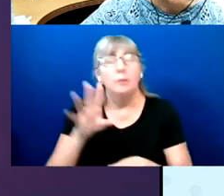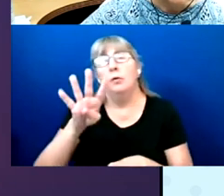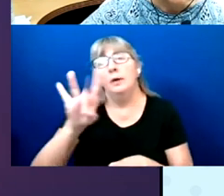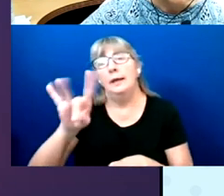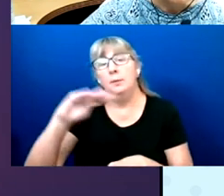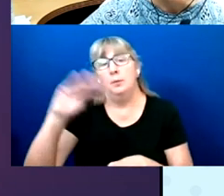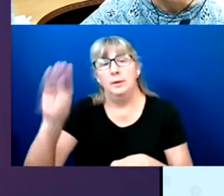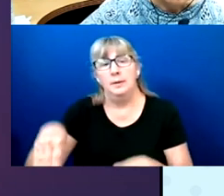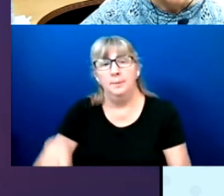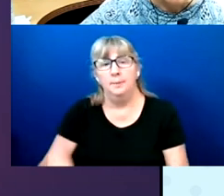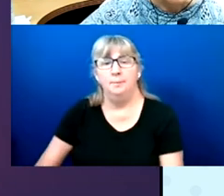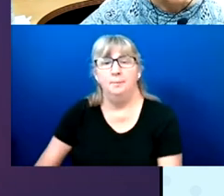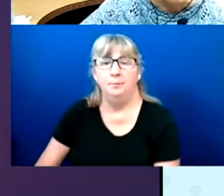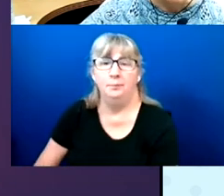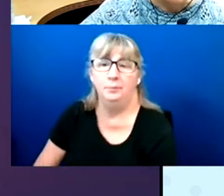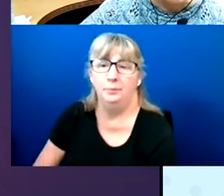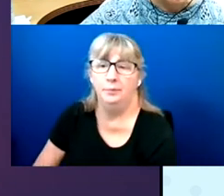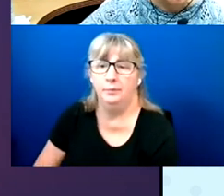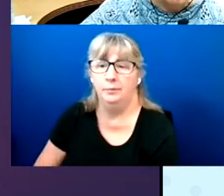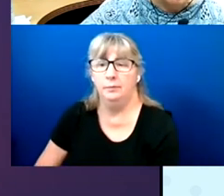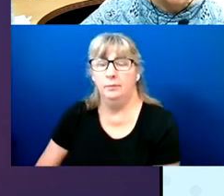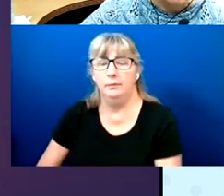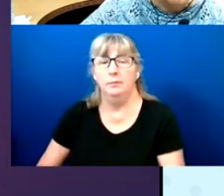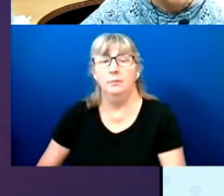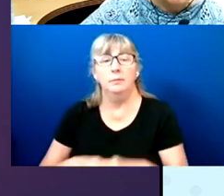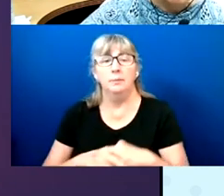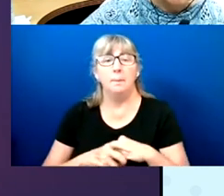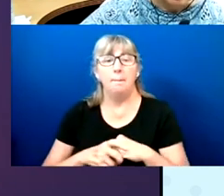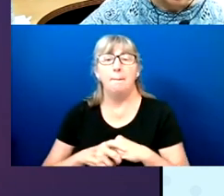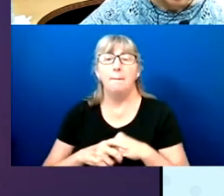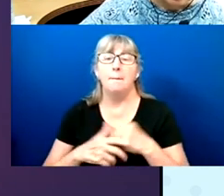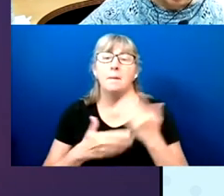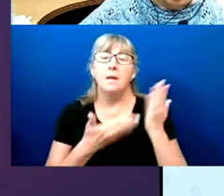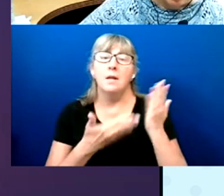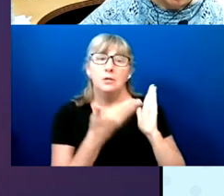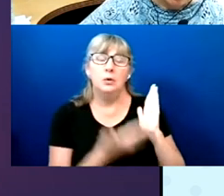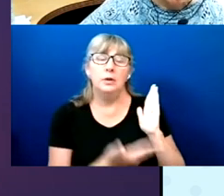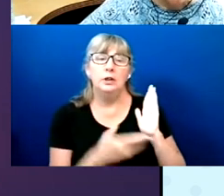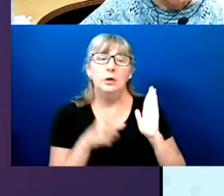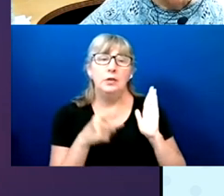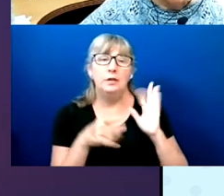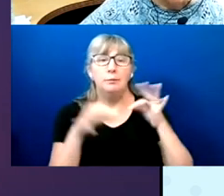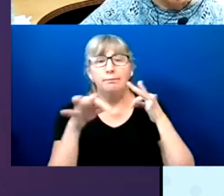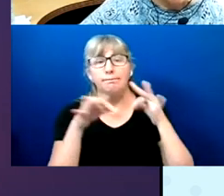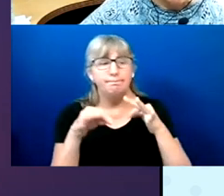Yeah, here, we're illustrating that, especially, when you use electronic